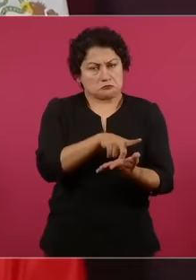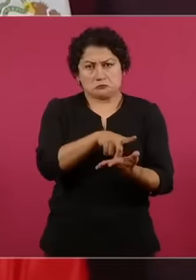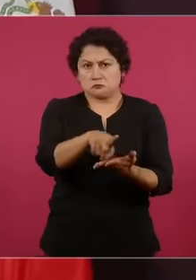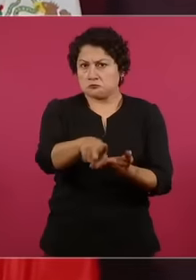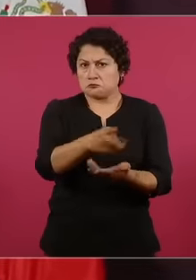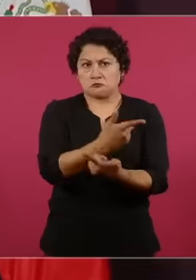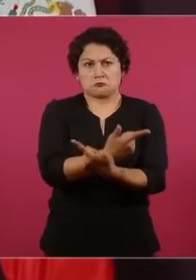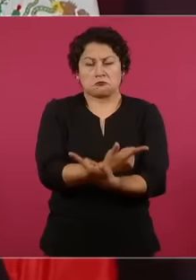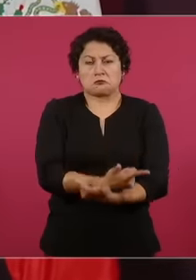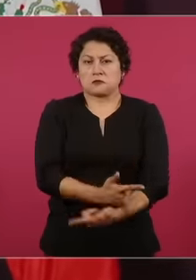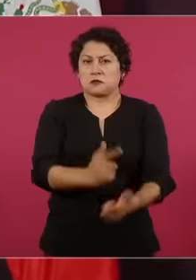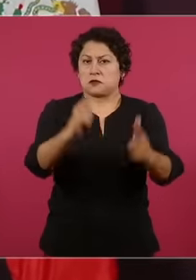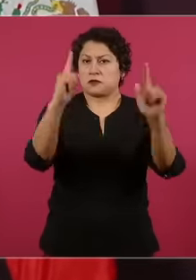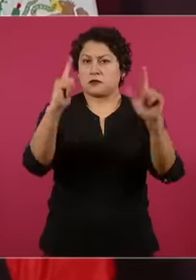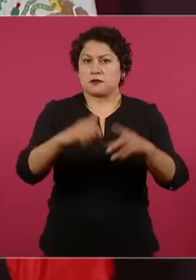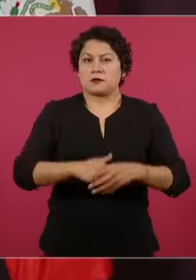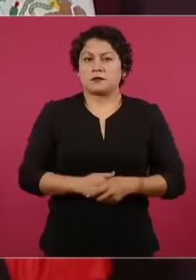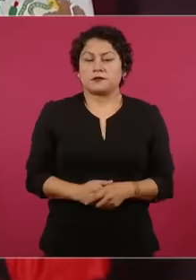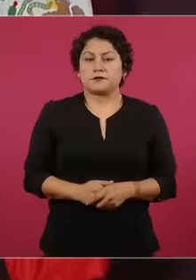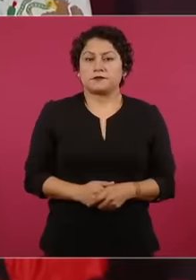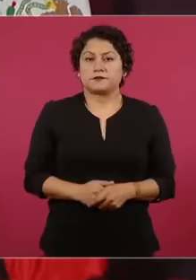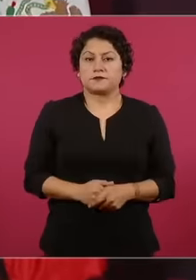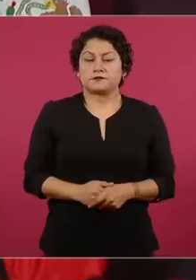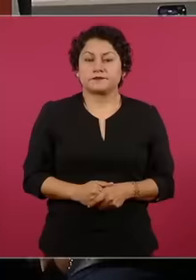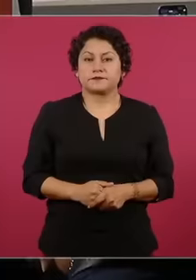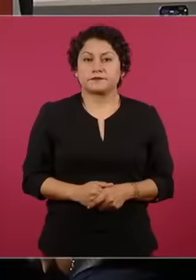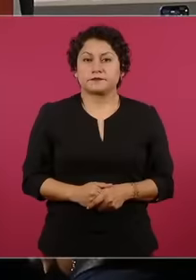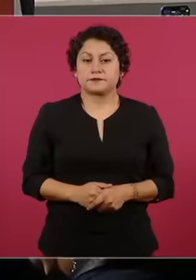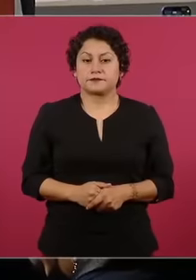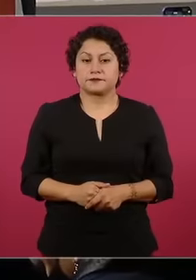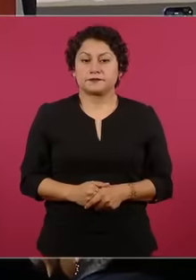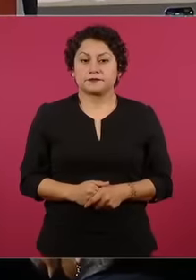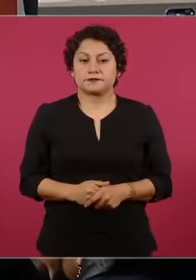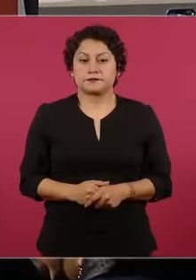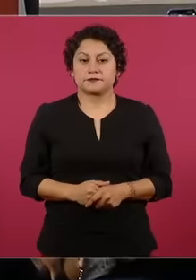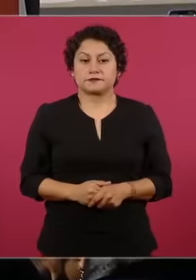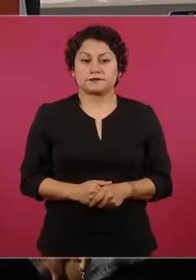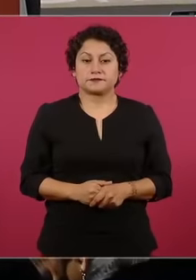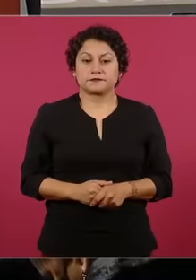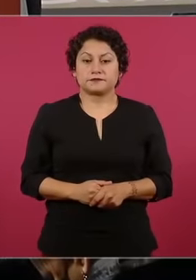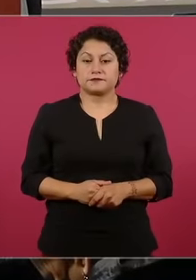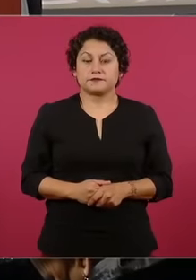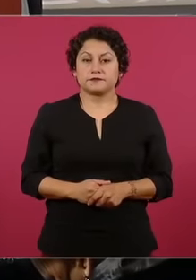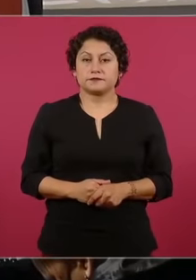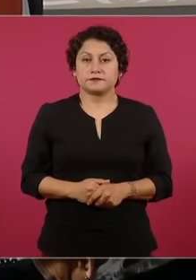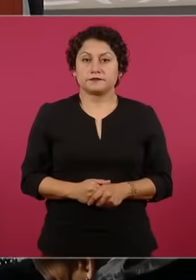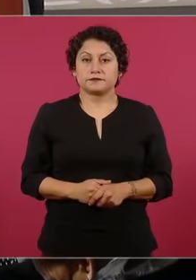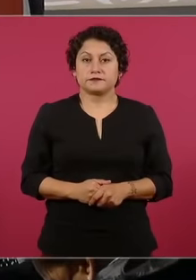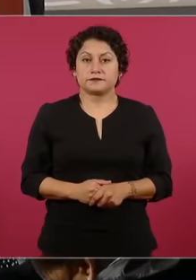free. No public servant should